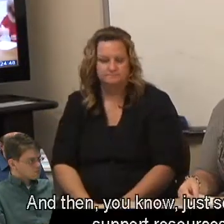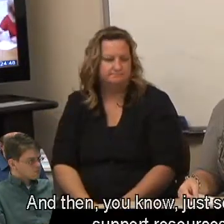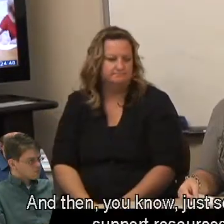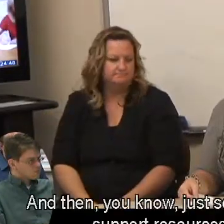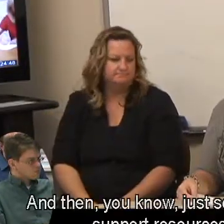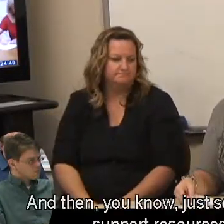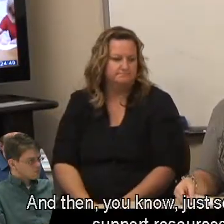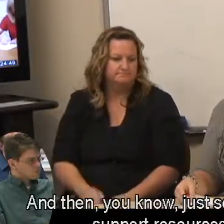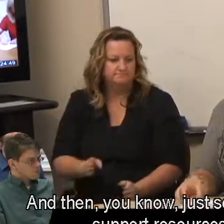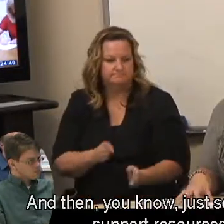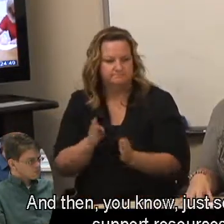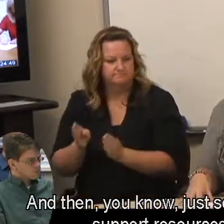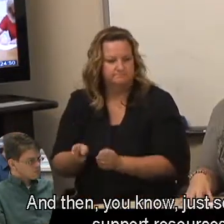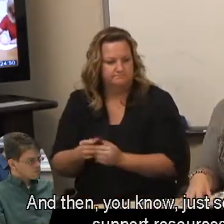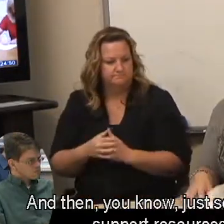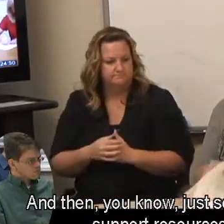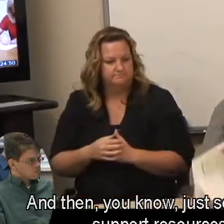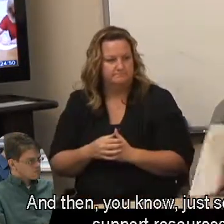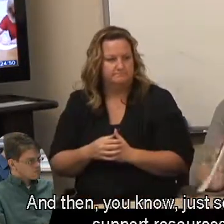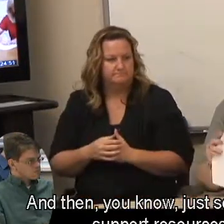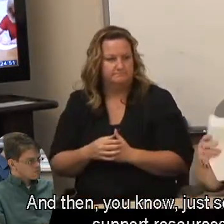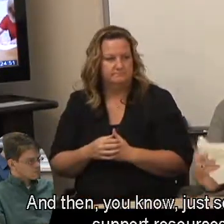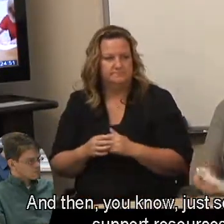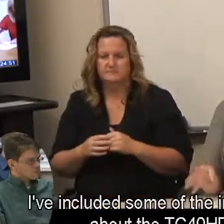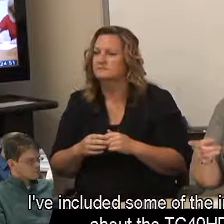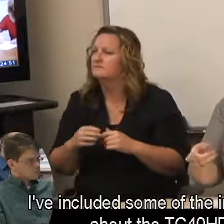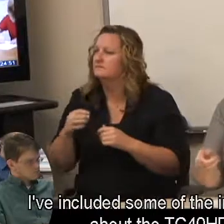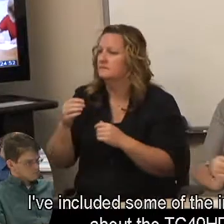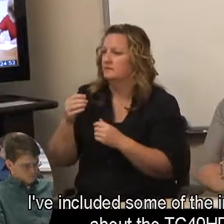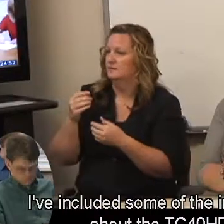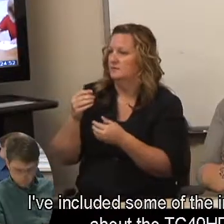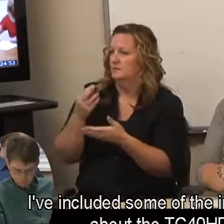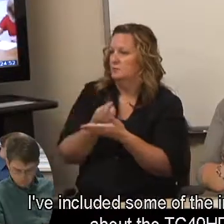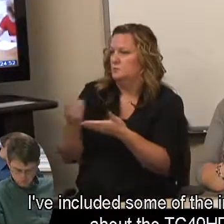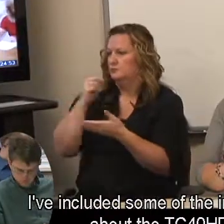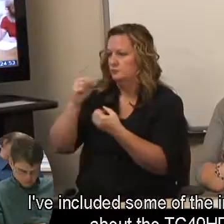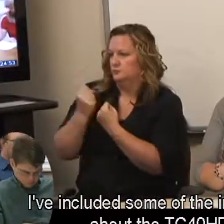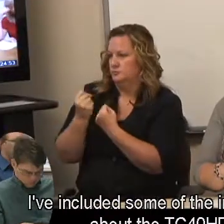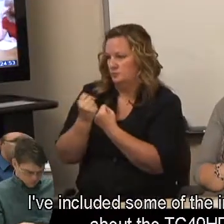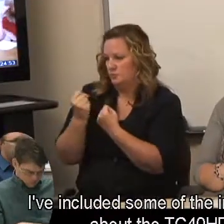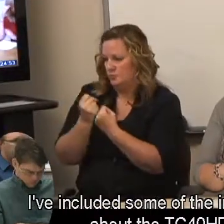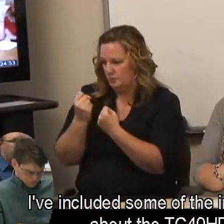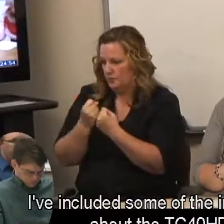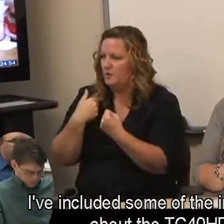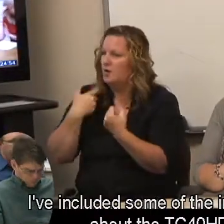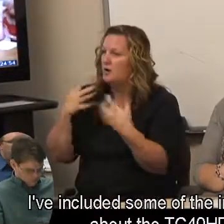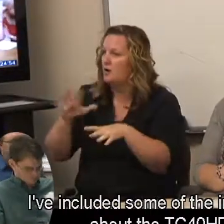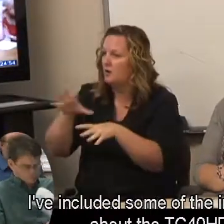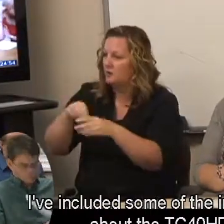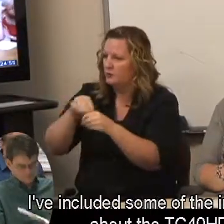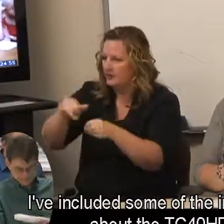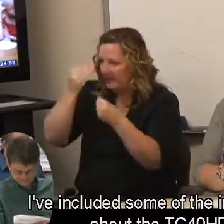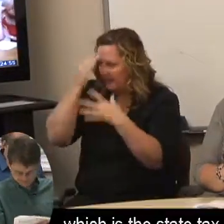And then, you know, just some of the support resources. I've included some of the information about the TC40HD,